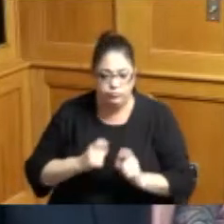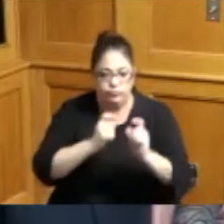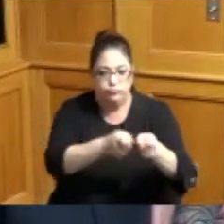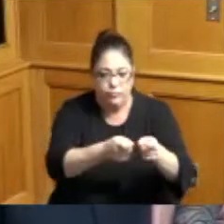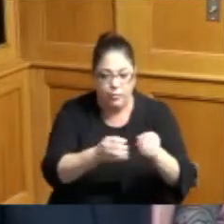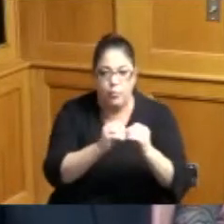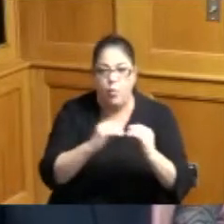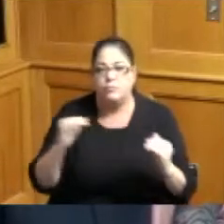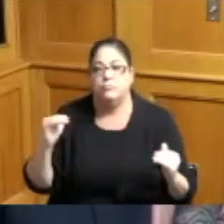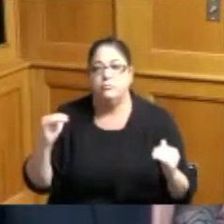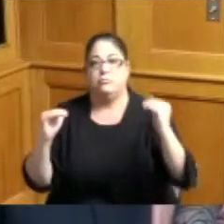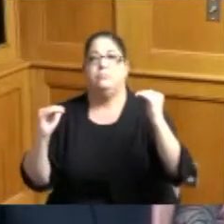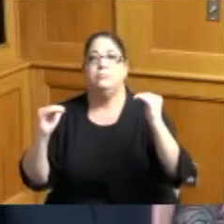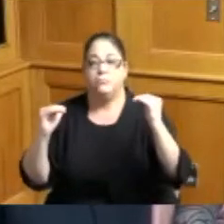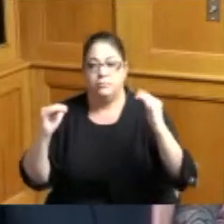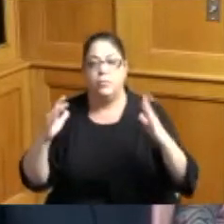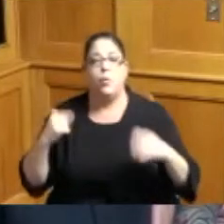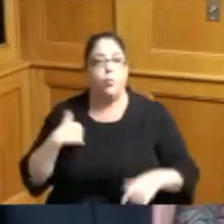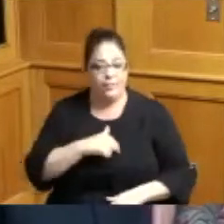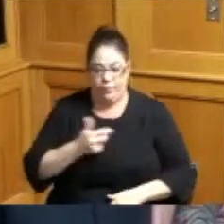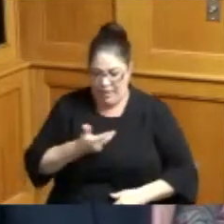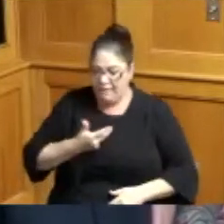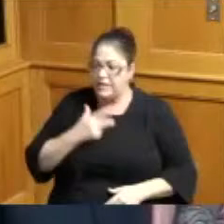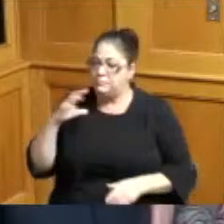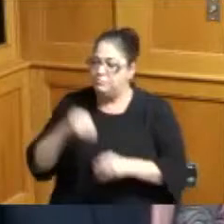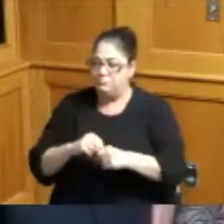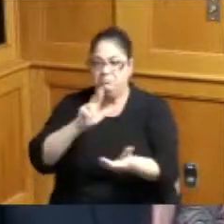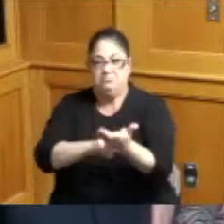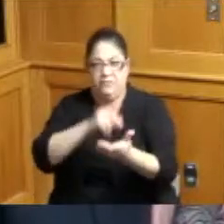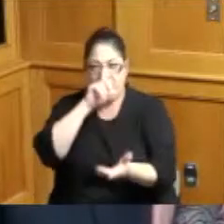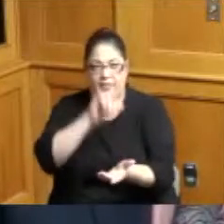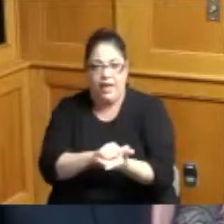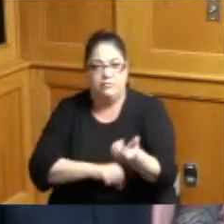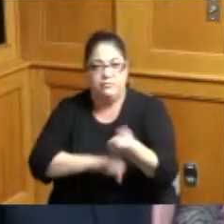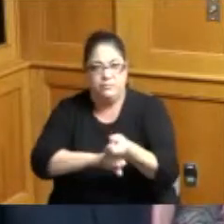as we've gone and all three of us have been a part of that so thank you for bringing it forward and